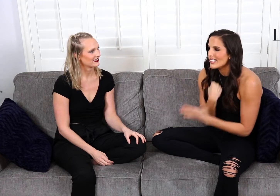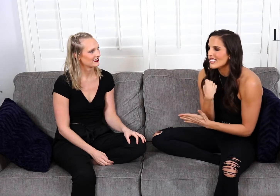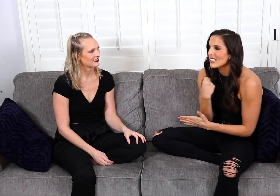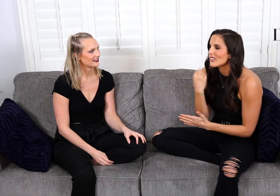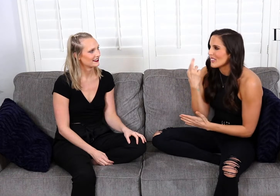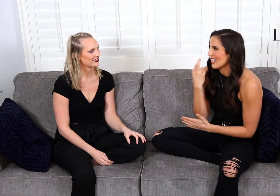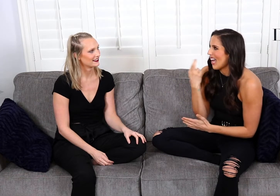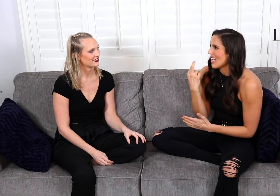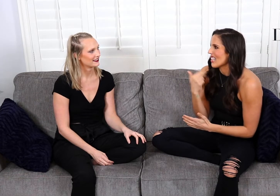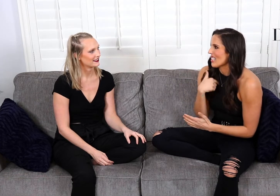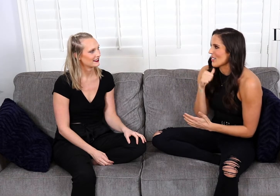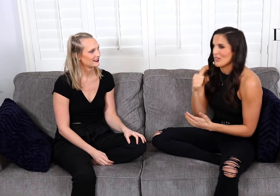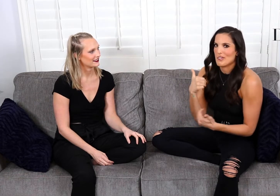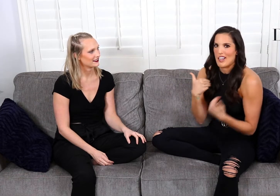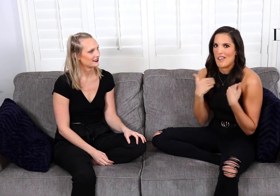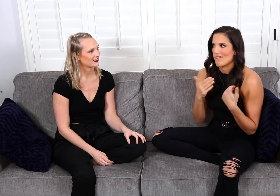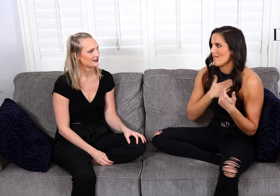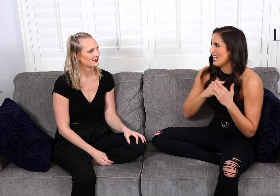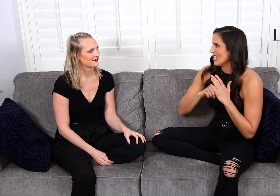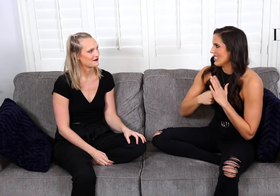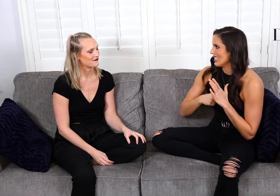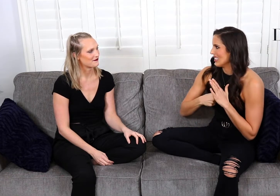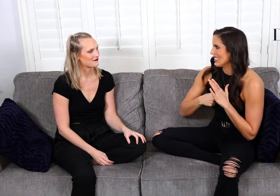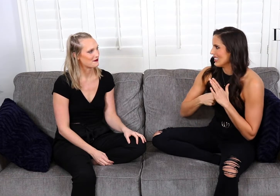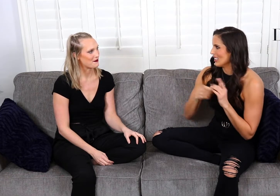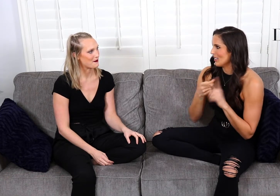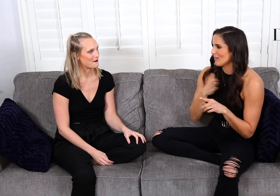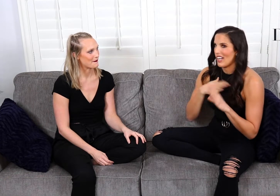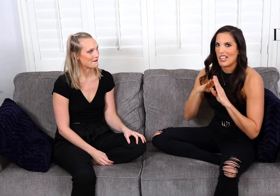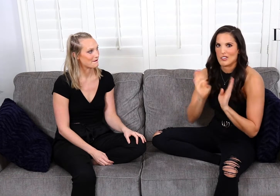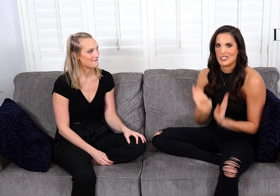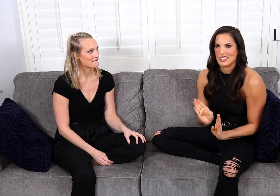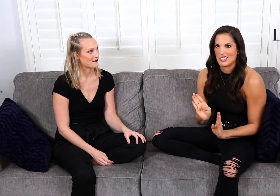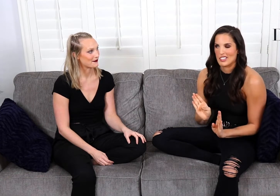I realized I did not have my house keys.